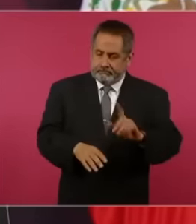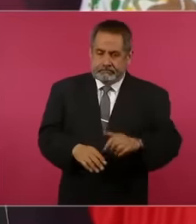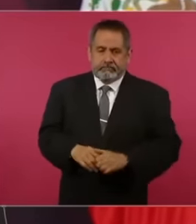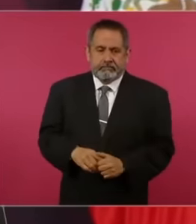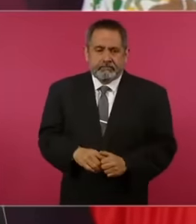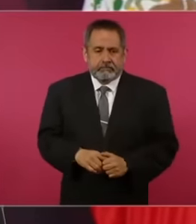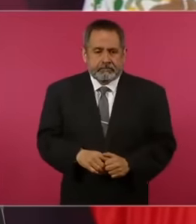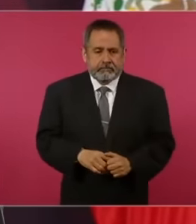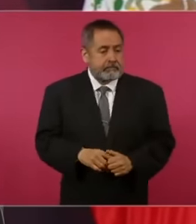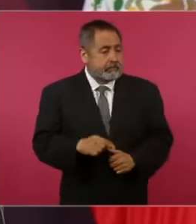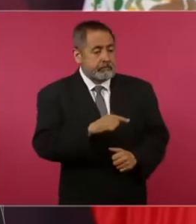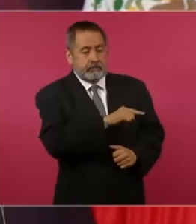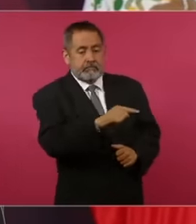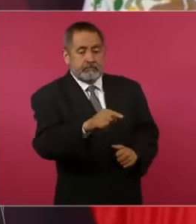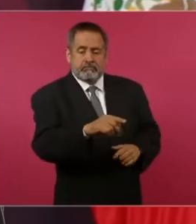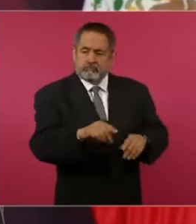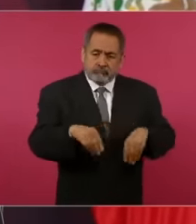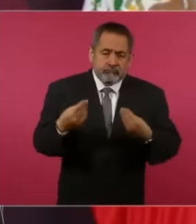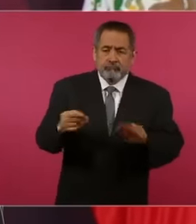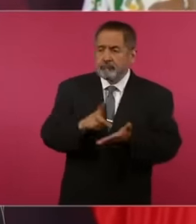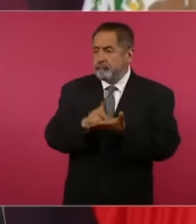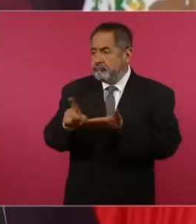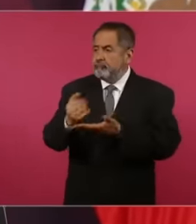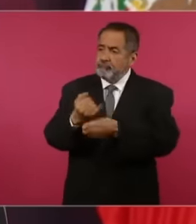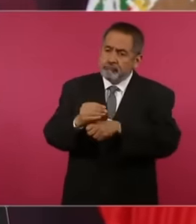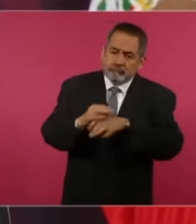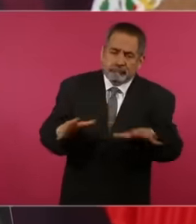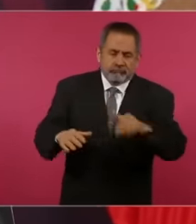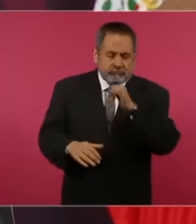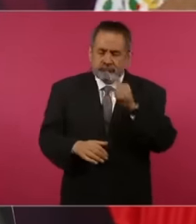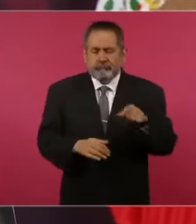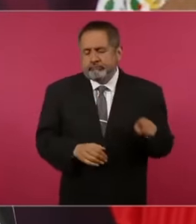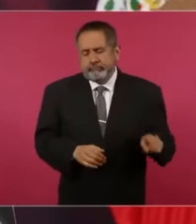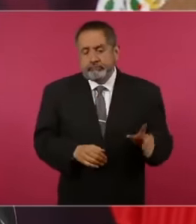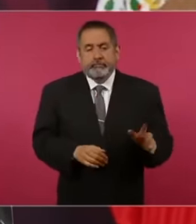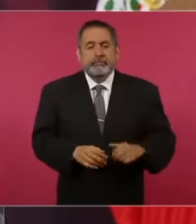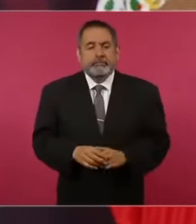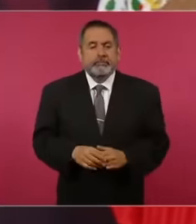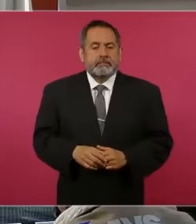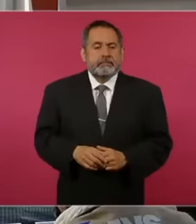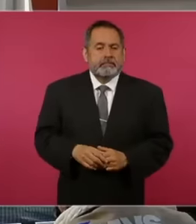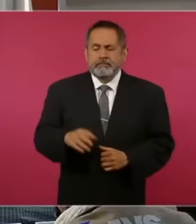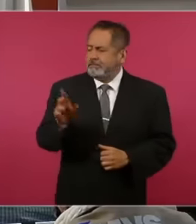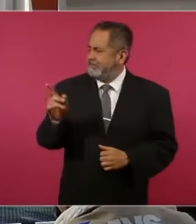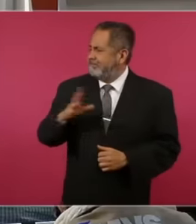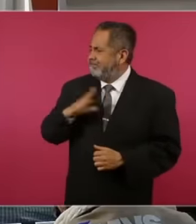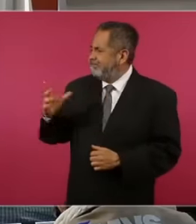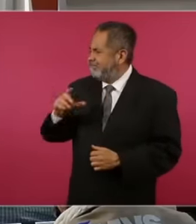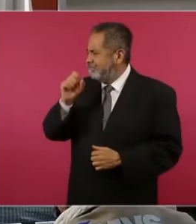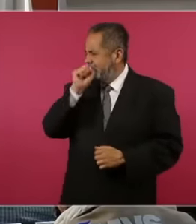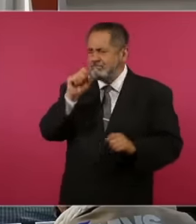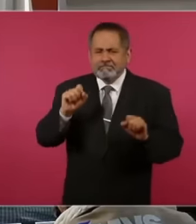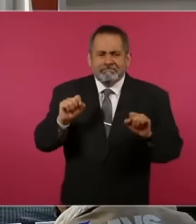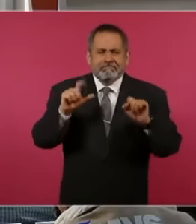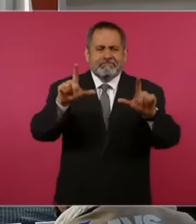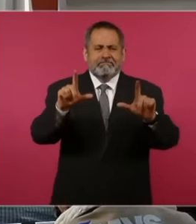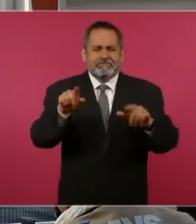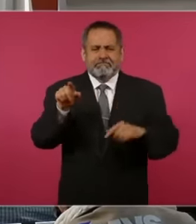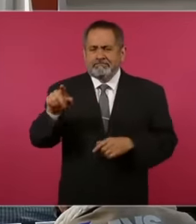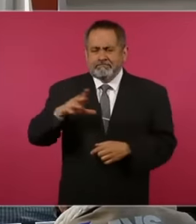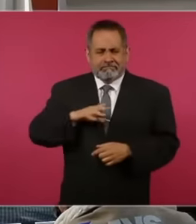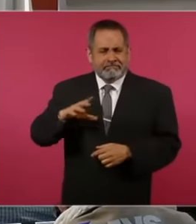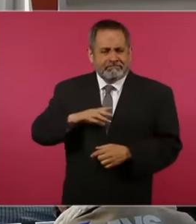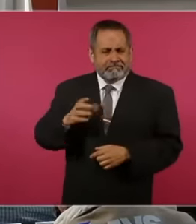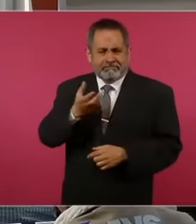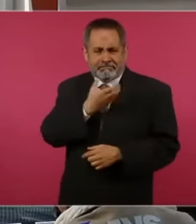a lot of information the right to information is not